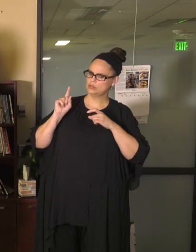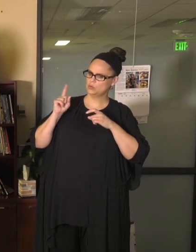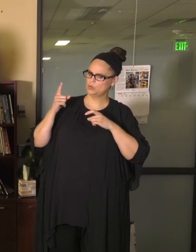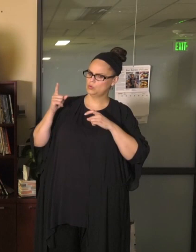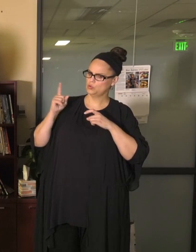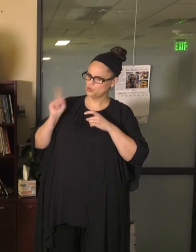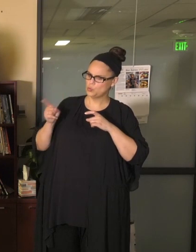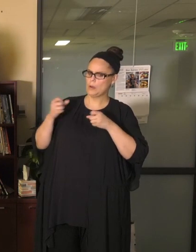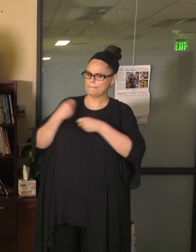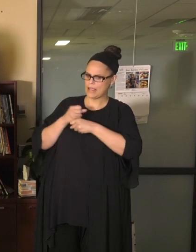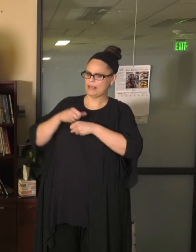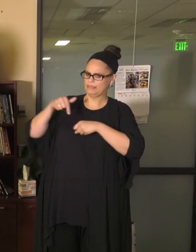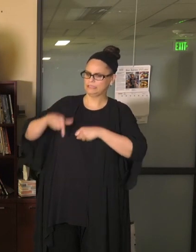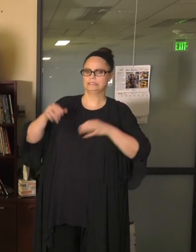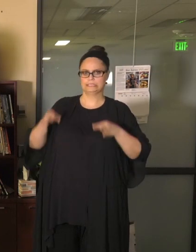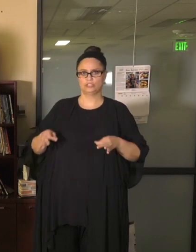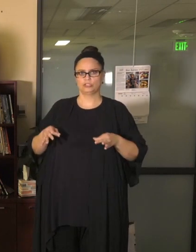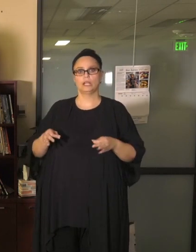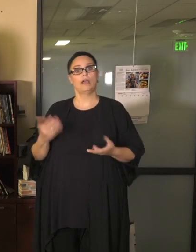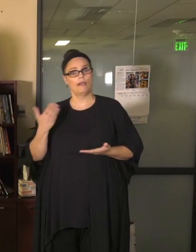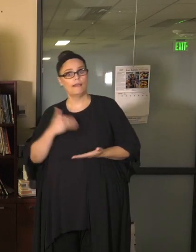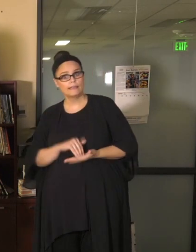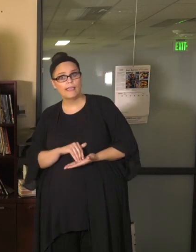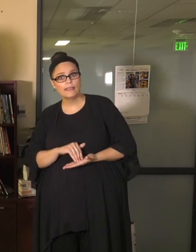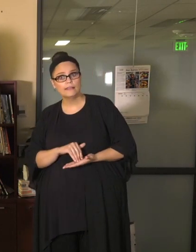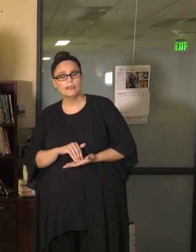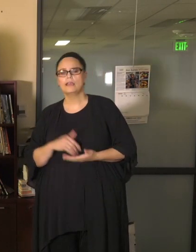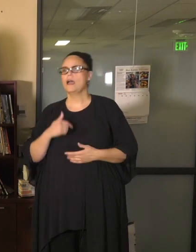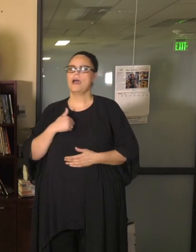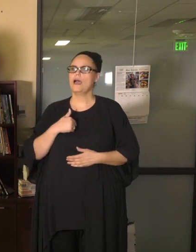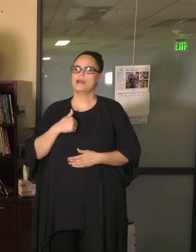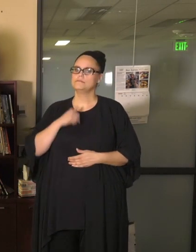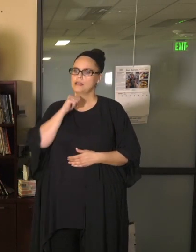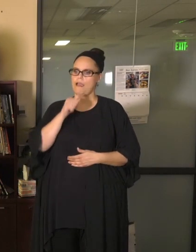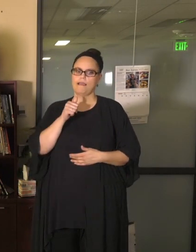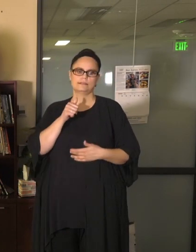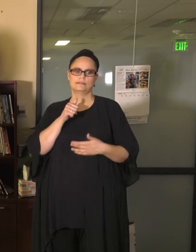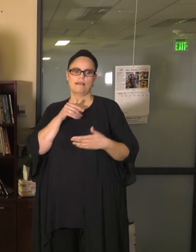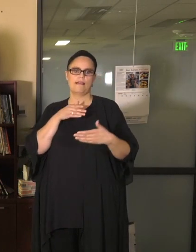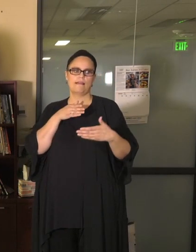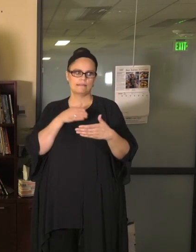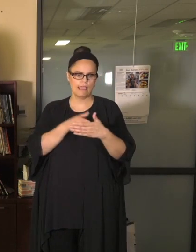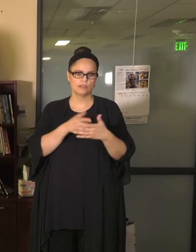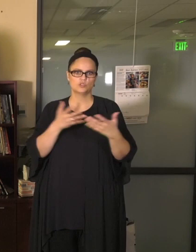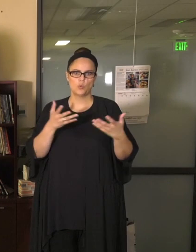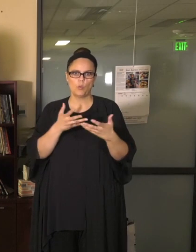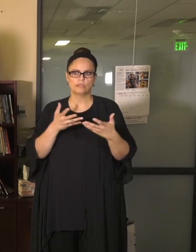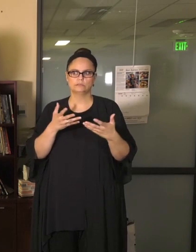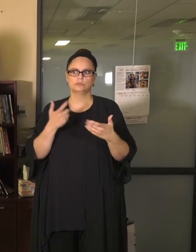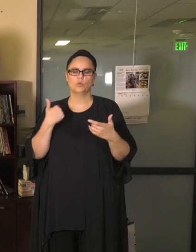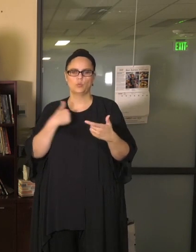Again, I think that I'm not going against the information that we received from the state. I am using the